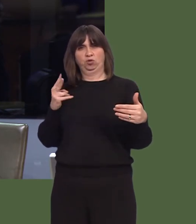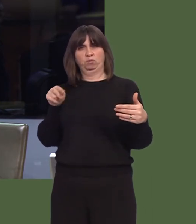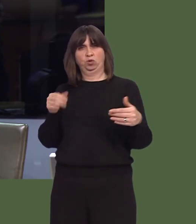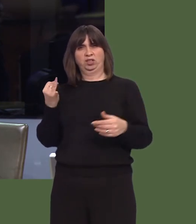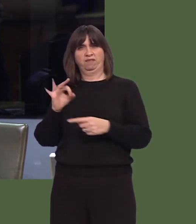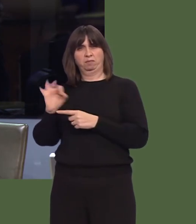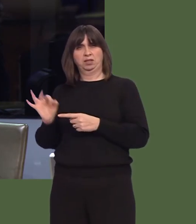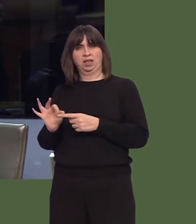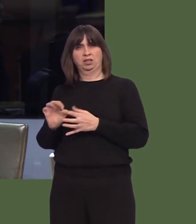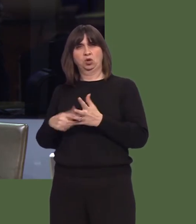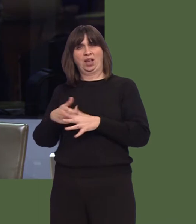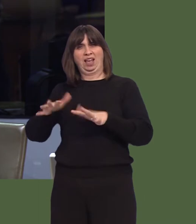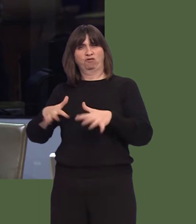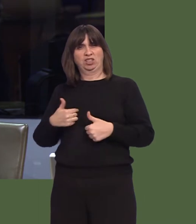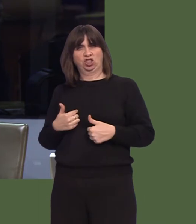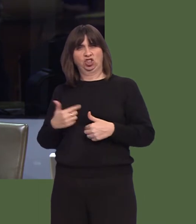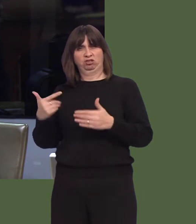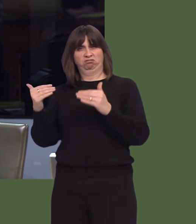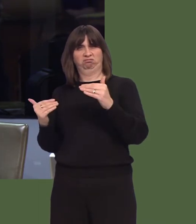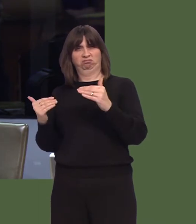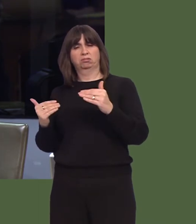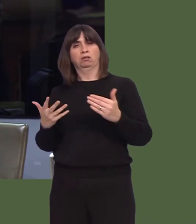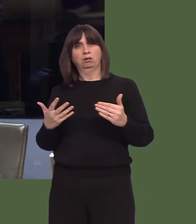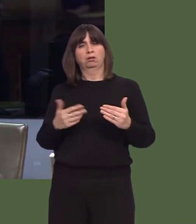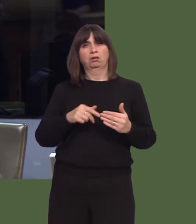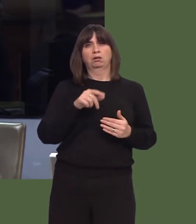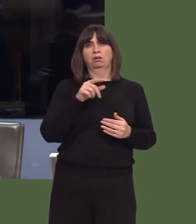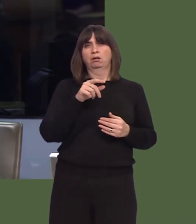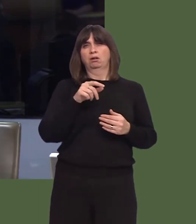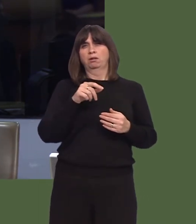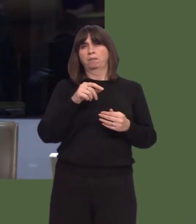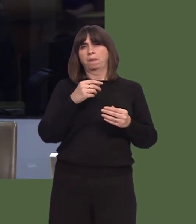Mae gennym ni hefyd anghydraddoldeb economaidd sylweddol yma yng Nghymru, gyda Chastell-nedd